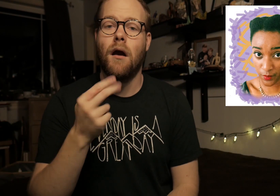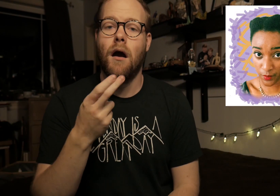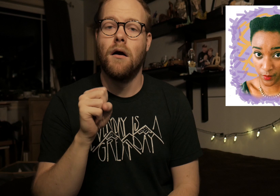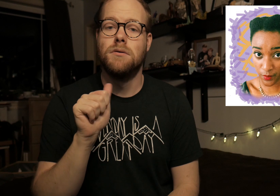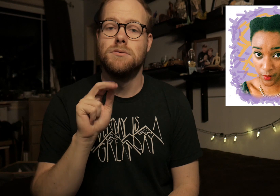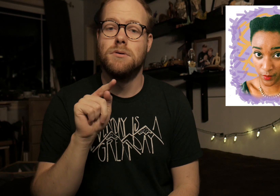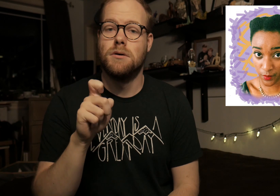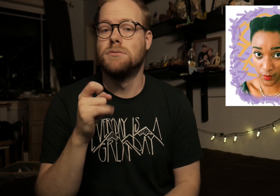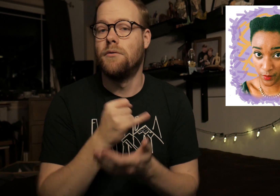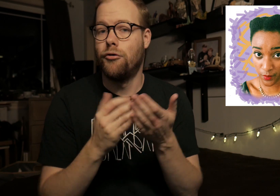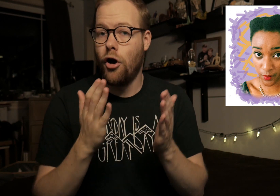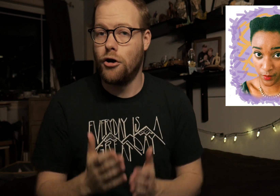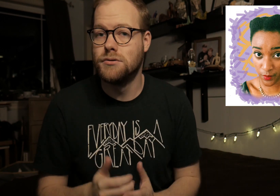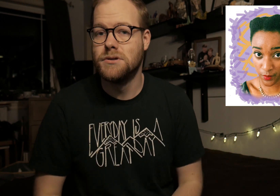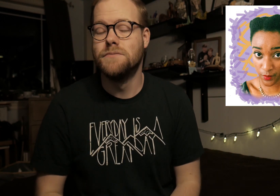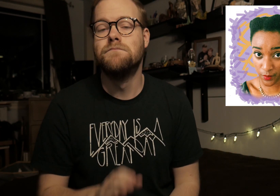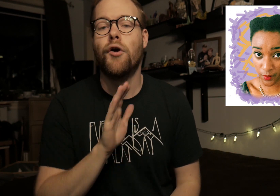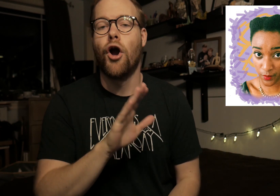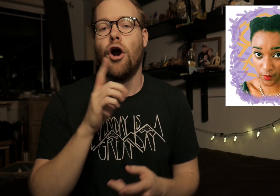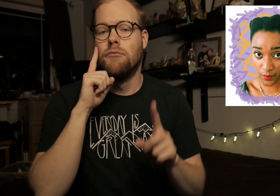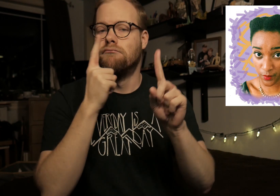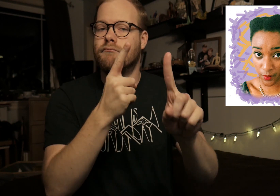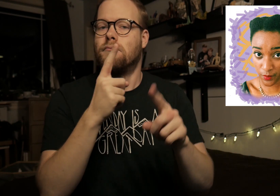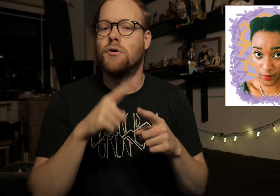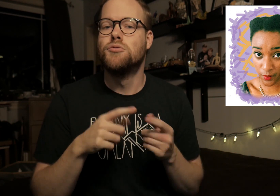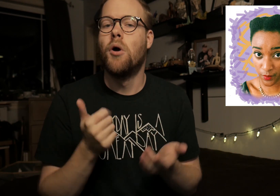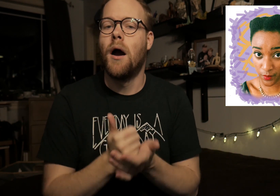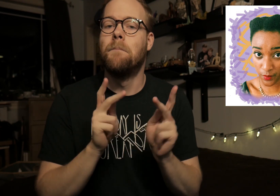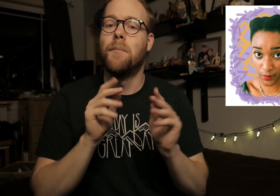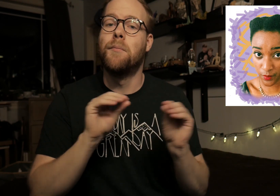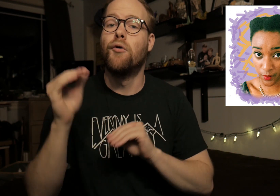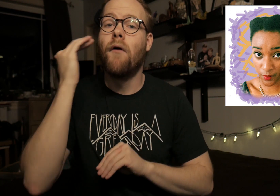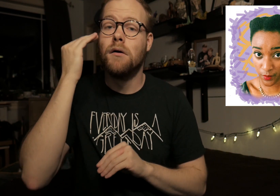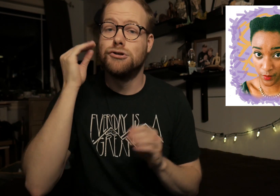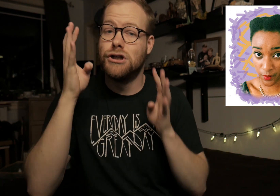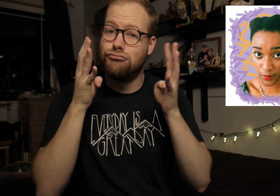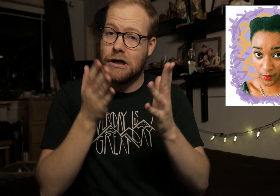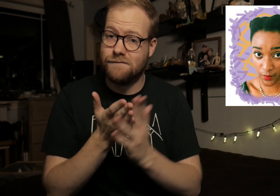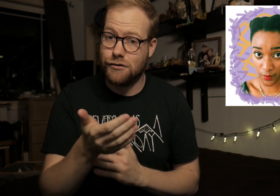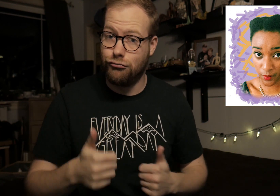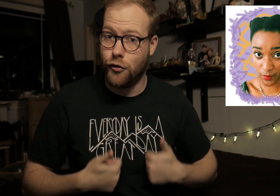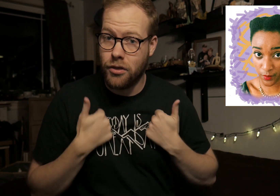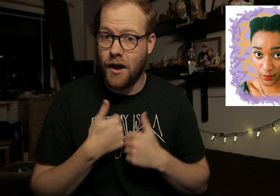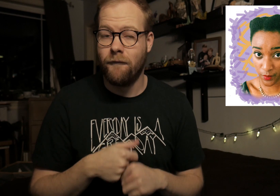Ahsante the Artist. Her goal is to help people move consciously and creatively through life.